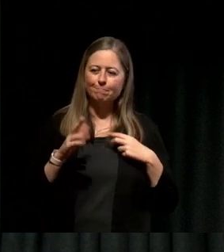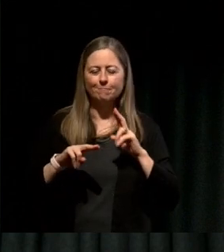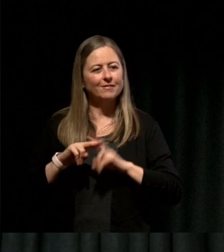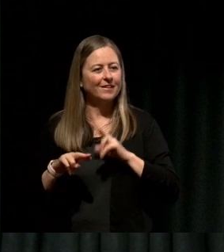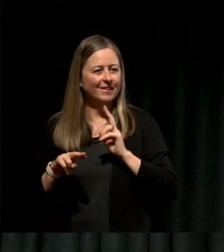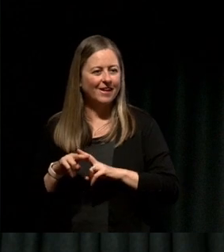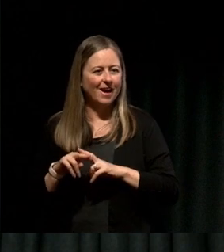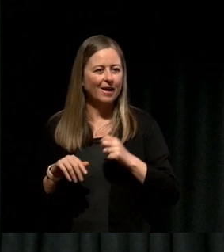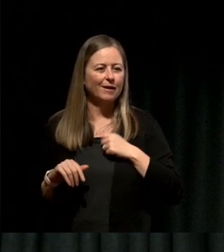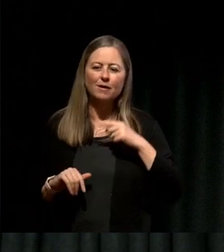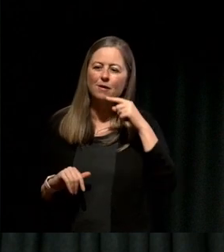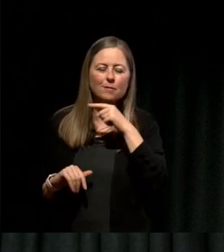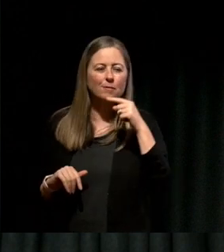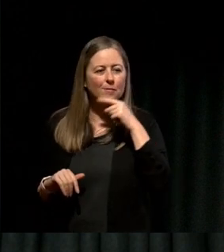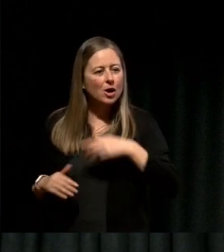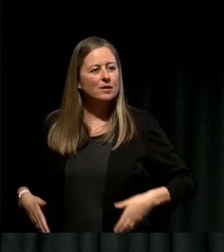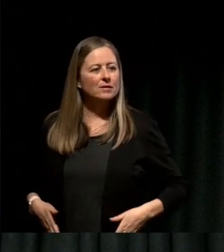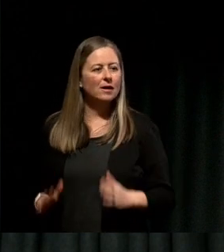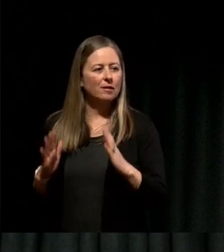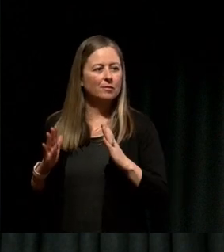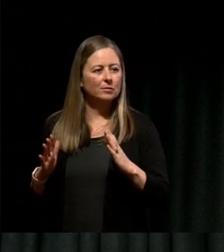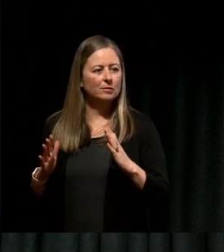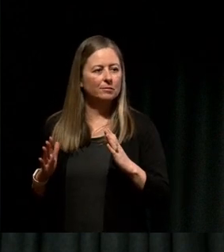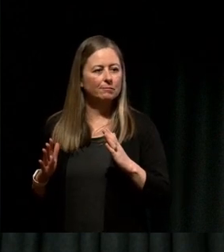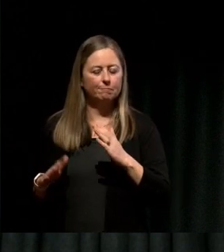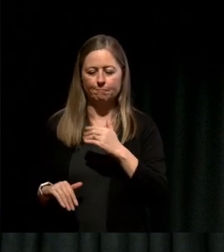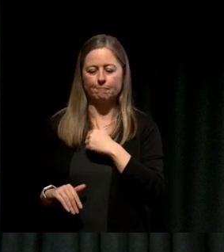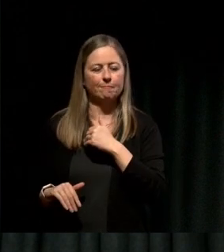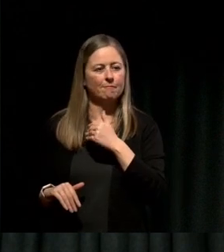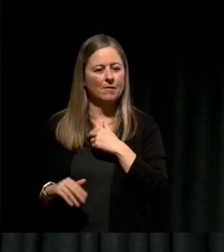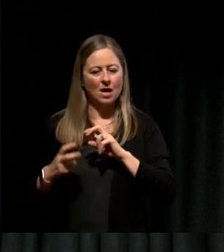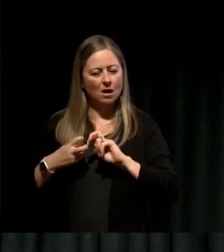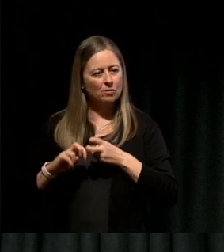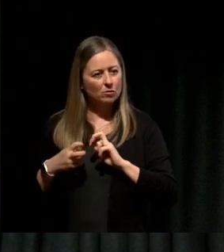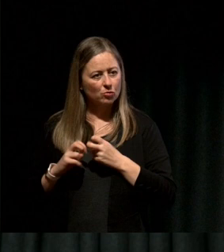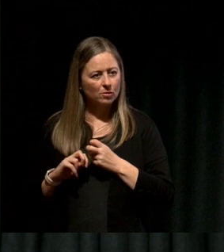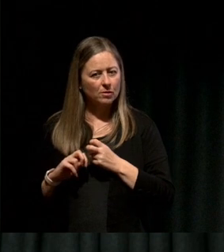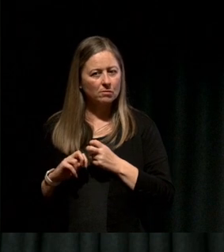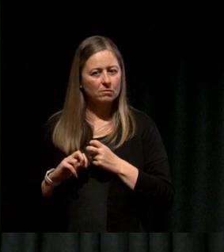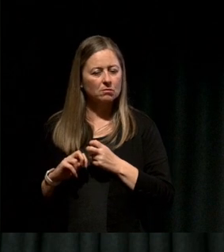My son Arjun was born with a serious heart condition that seemed okay the first few days,